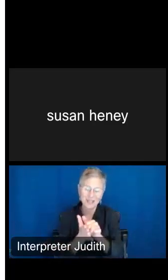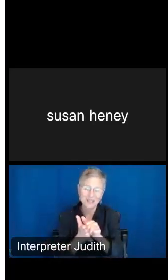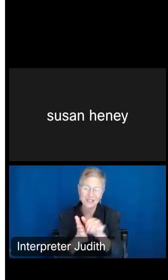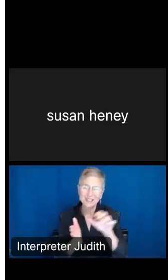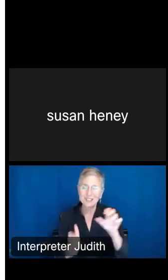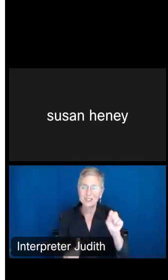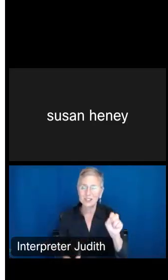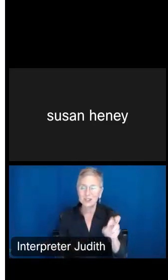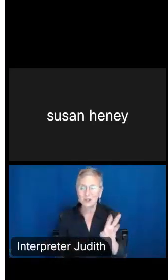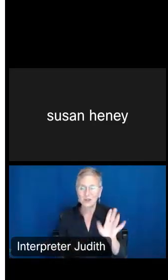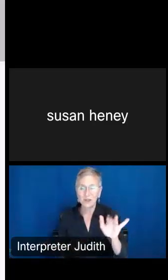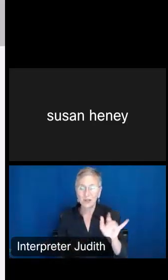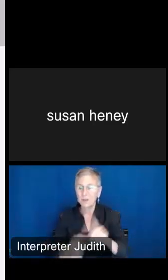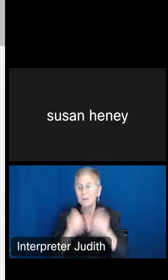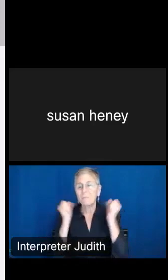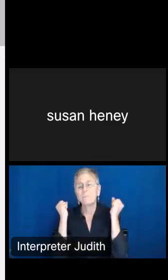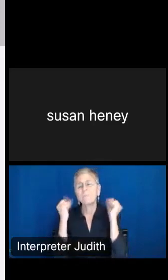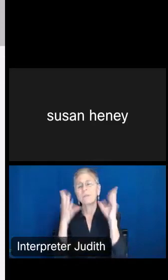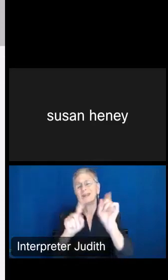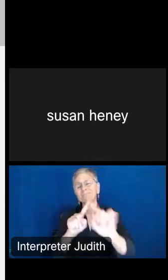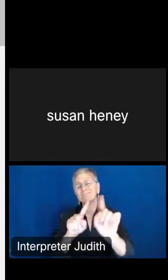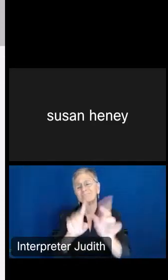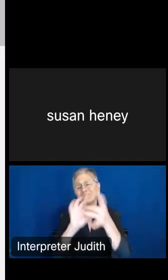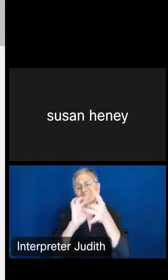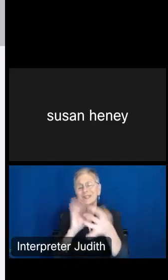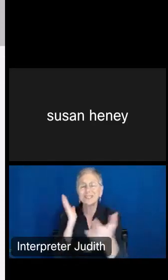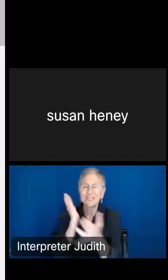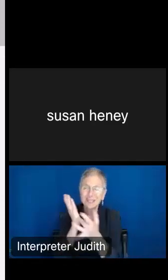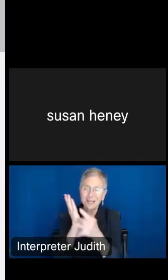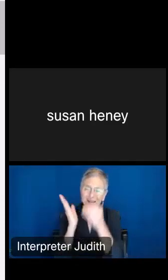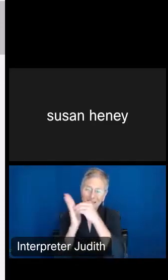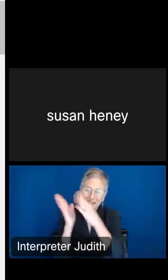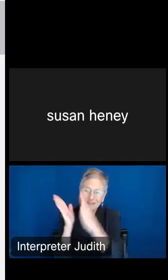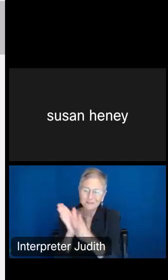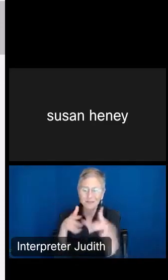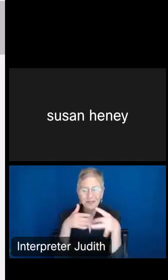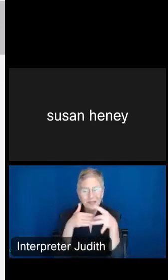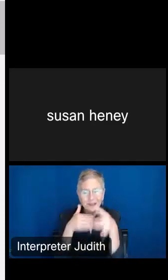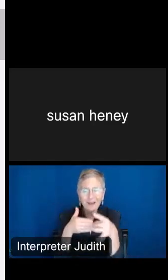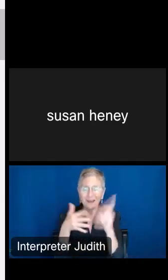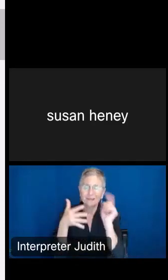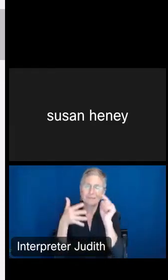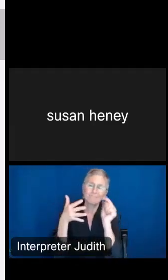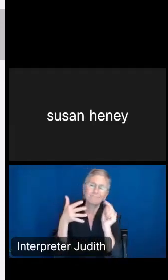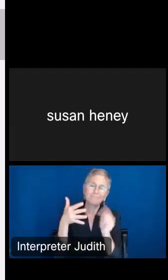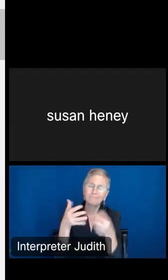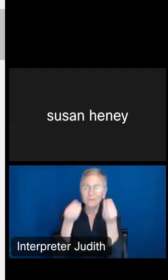a lot of links there. There's technical documentation. There's guidance. There's information on methodology